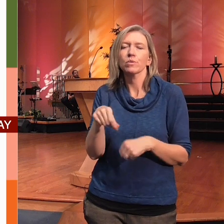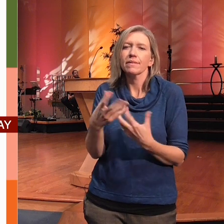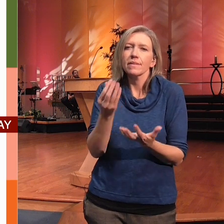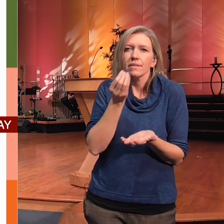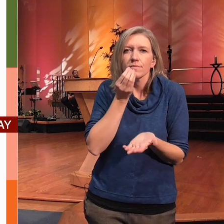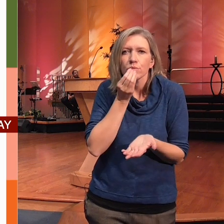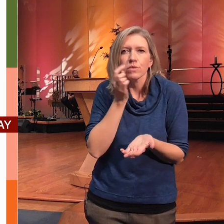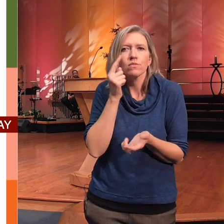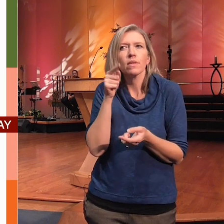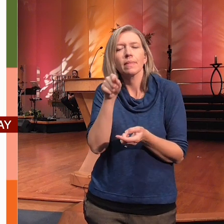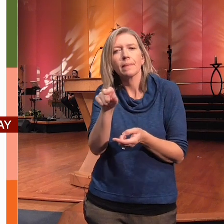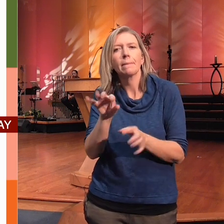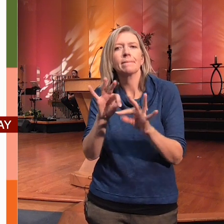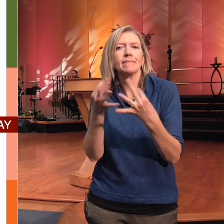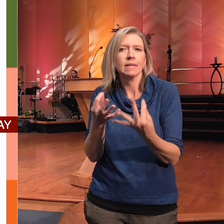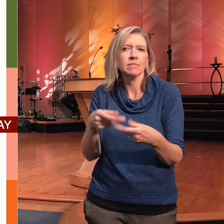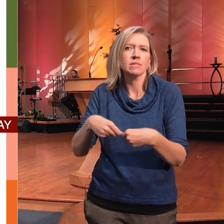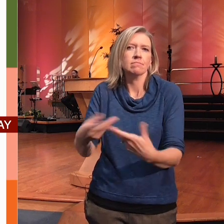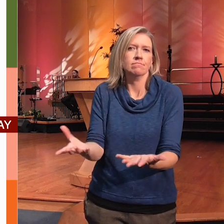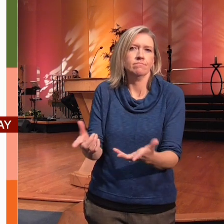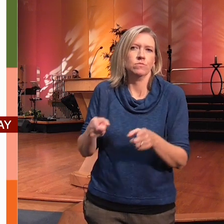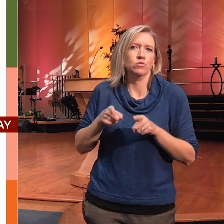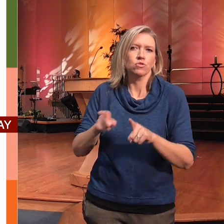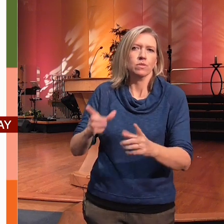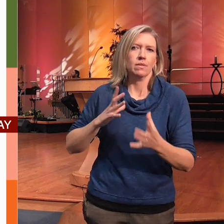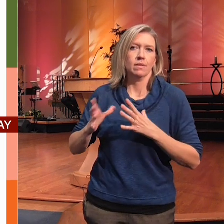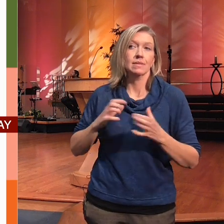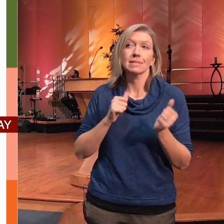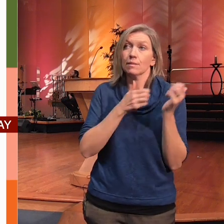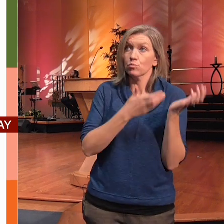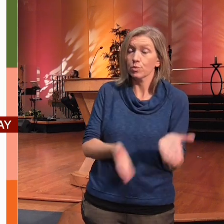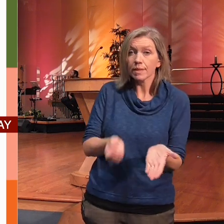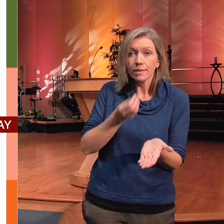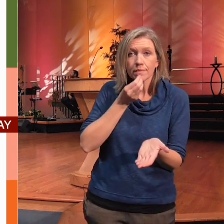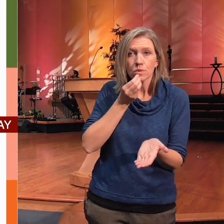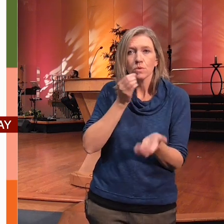so you can bring food and you can find out the list of things that are most needed uh out there